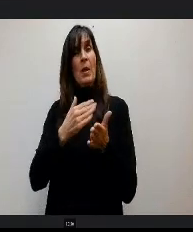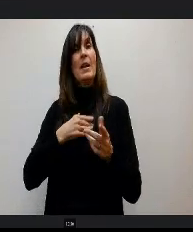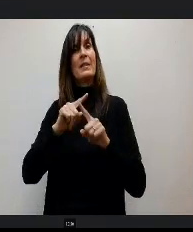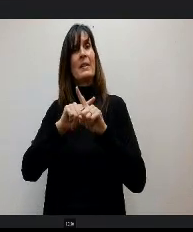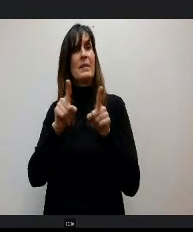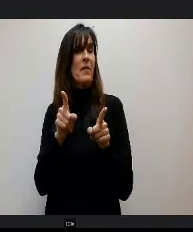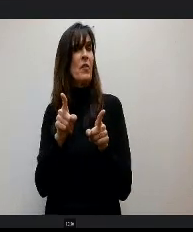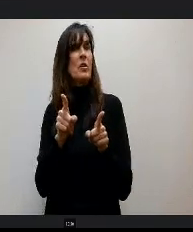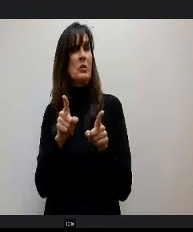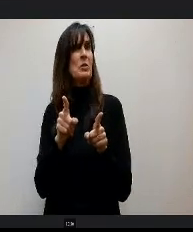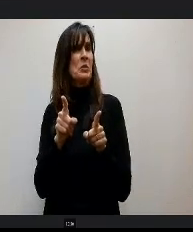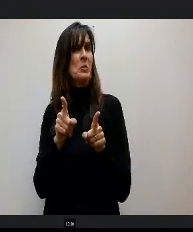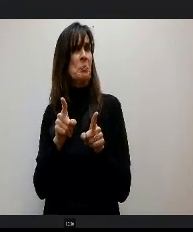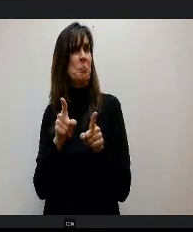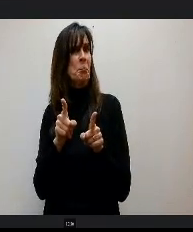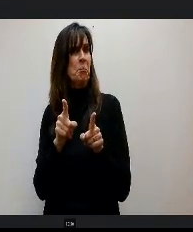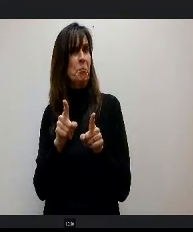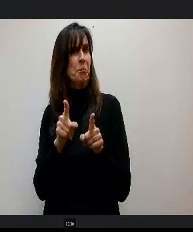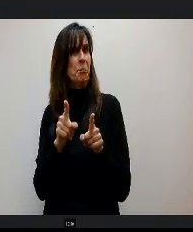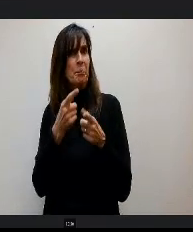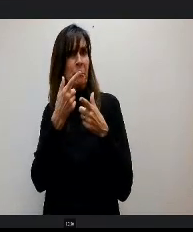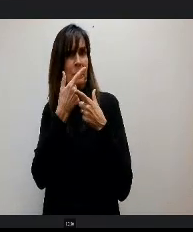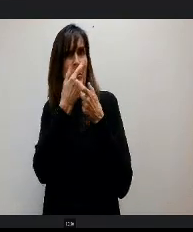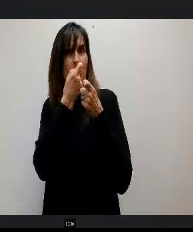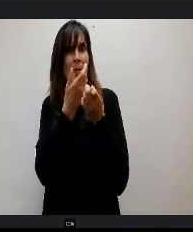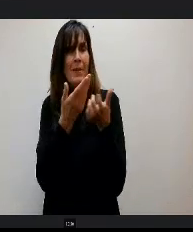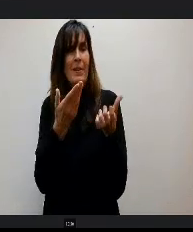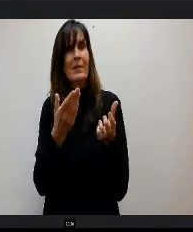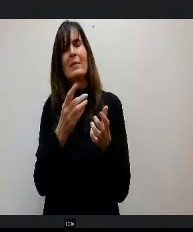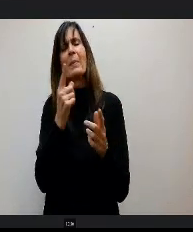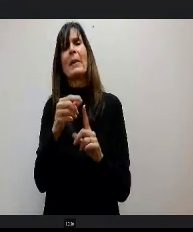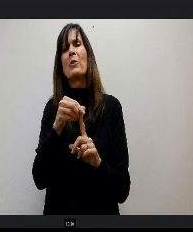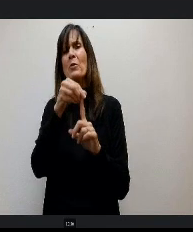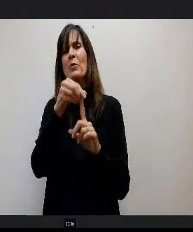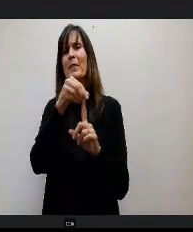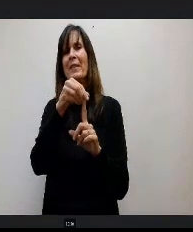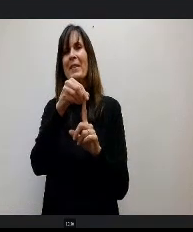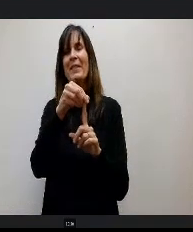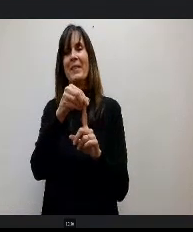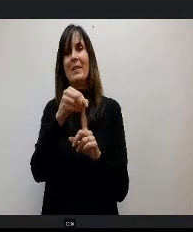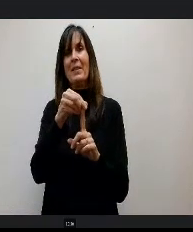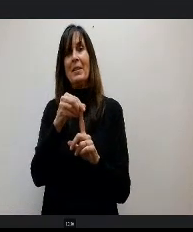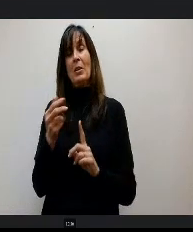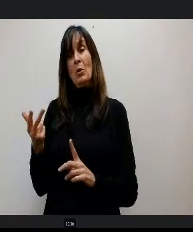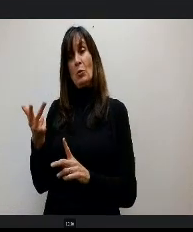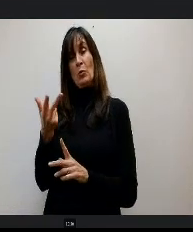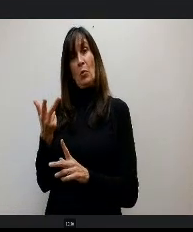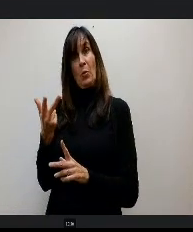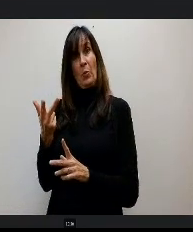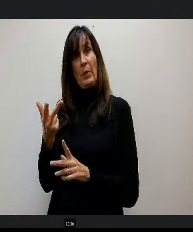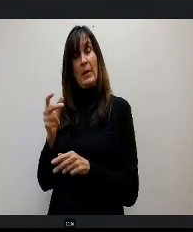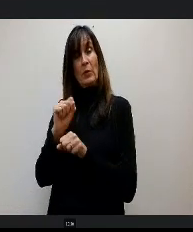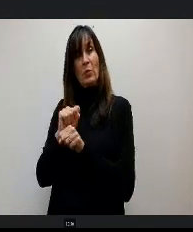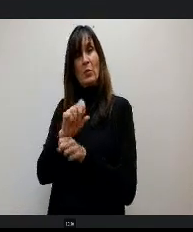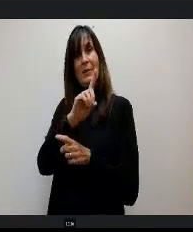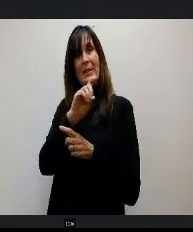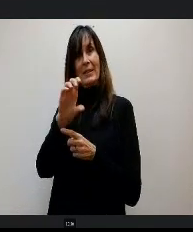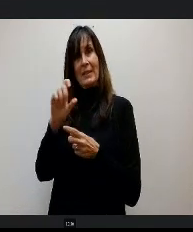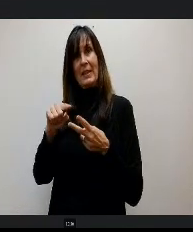So something a little bit unique. So we the three schools we decided on was DCC Pine e Creek and the village.